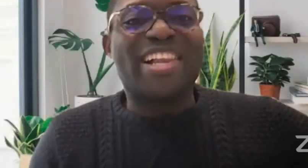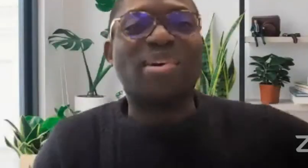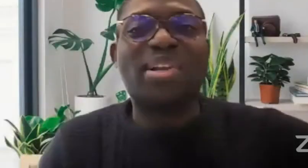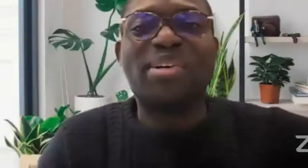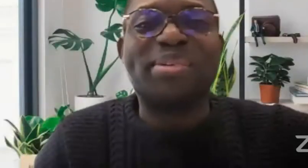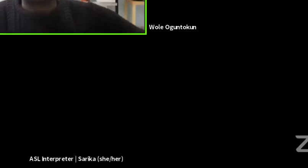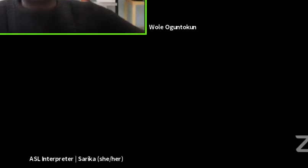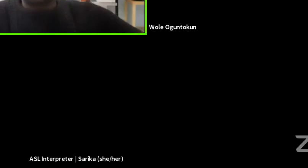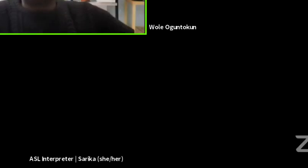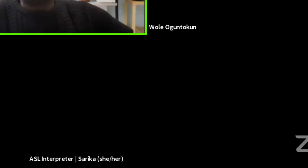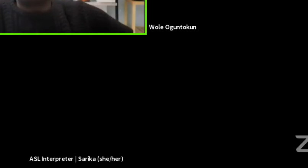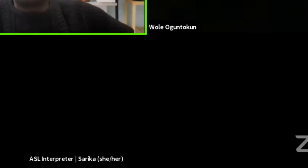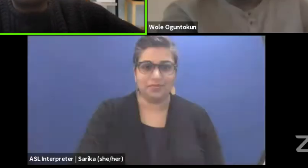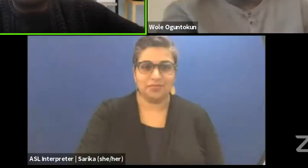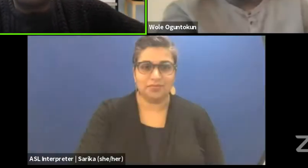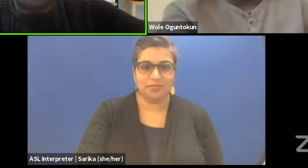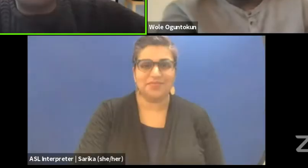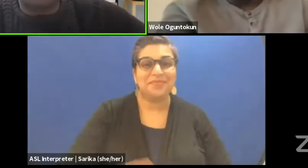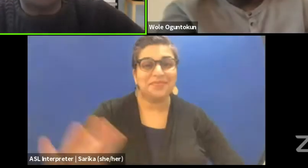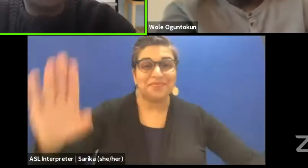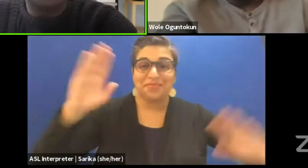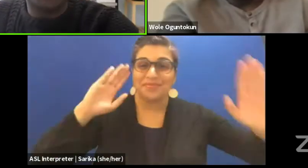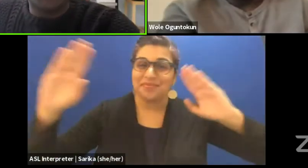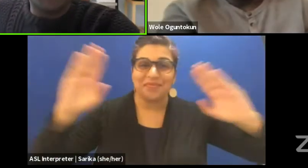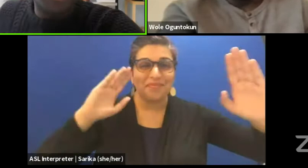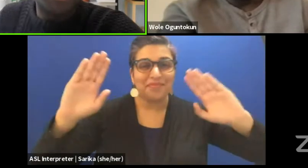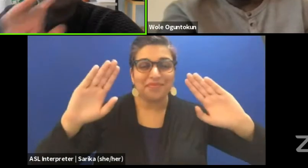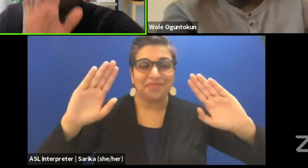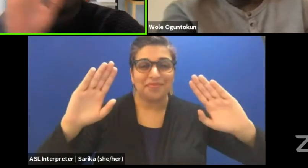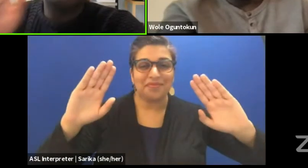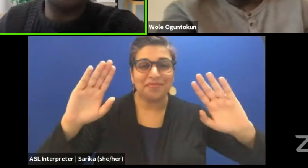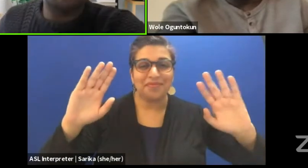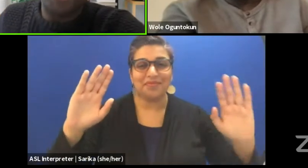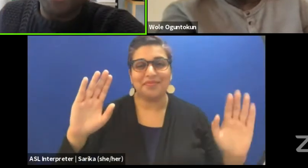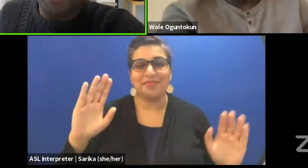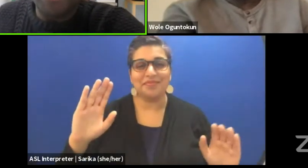Hello, hello. Welcome, good day to you wherever you are.